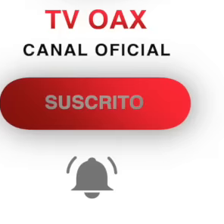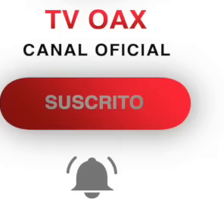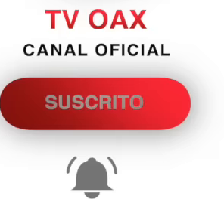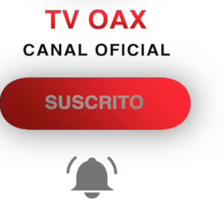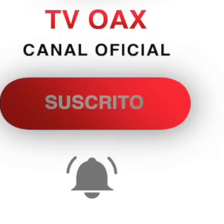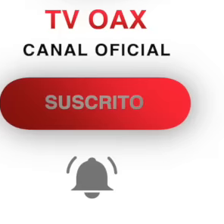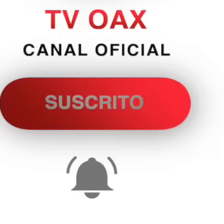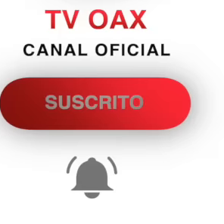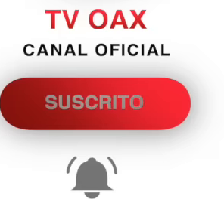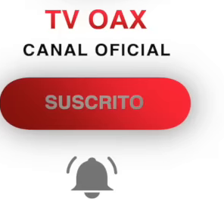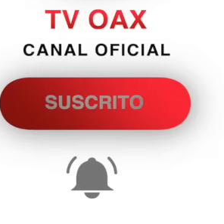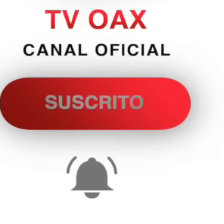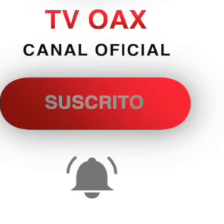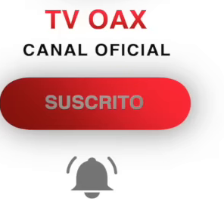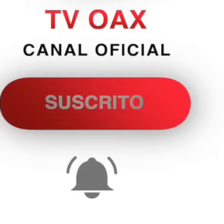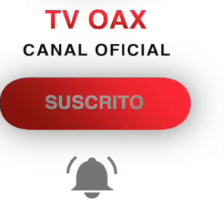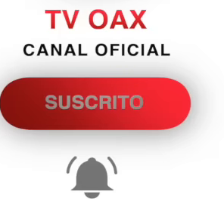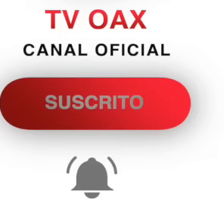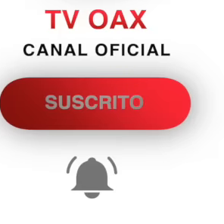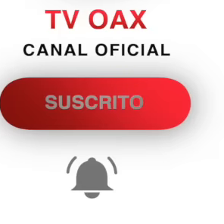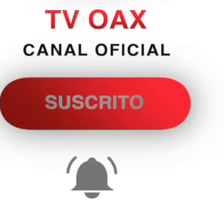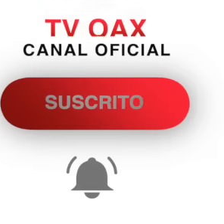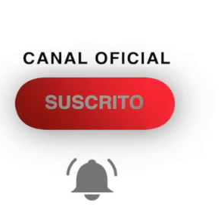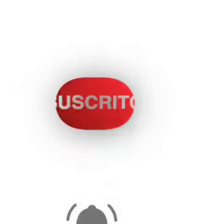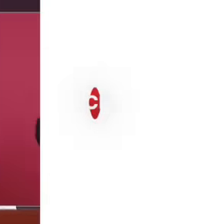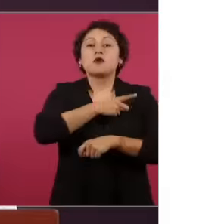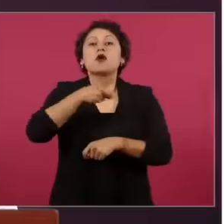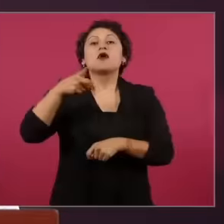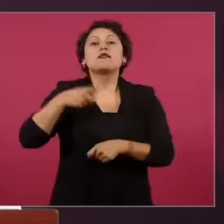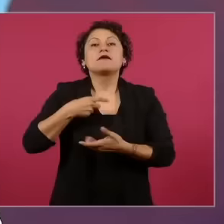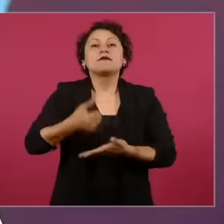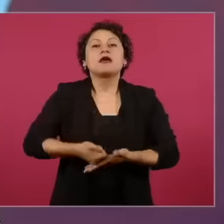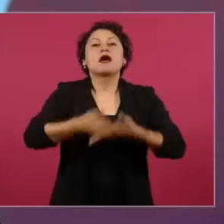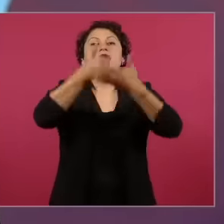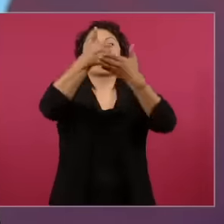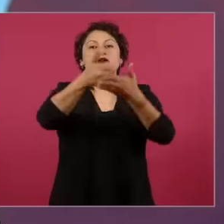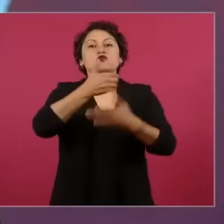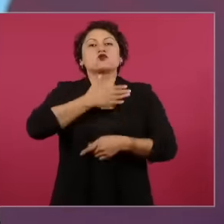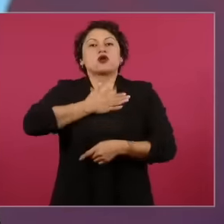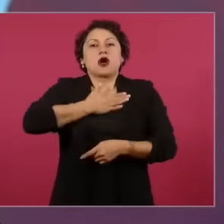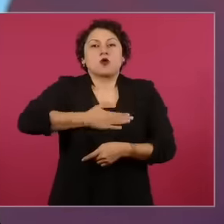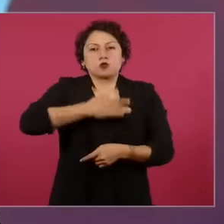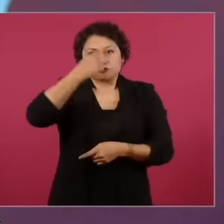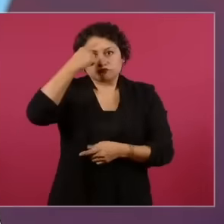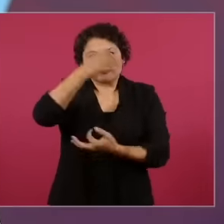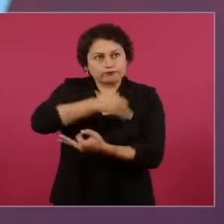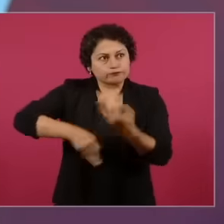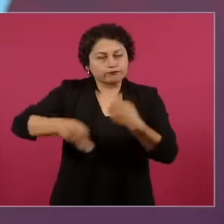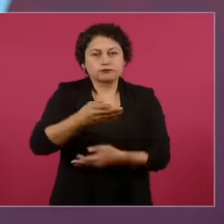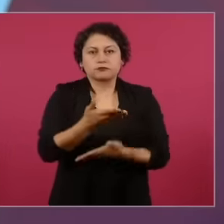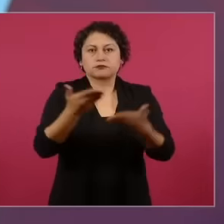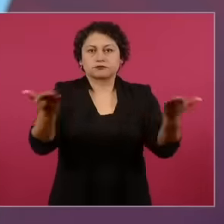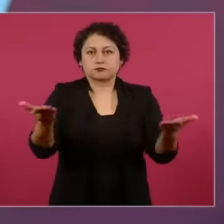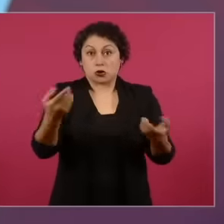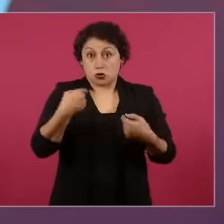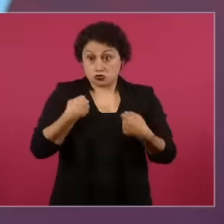contribute to ending great injustices from this trench. I believe that the ideal of